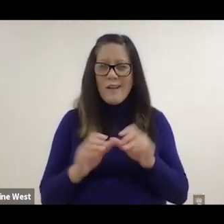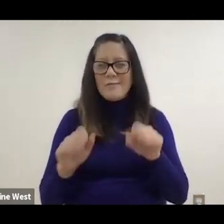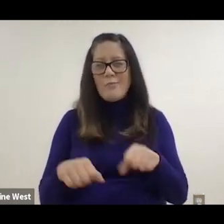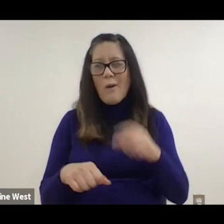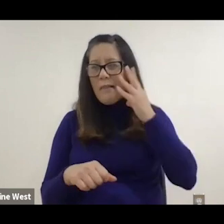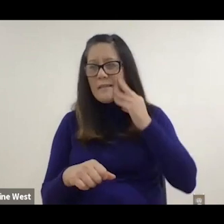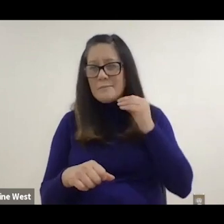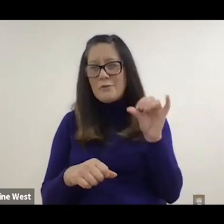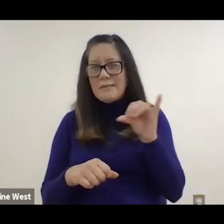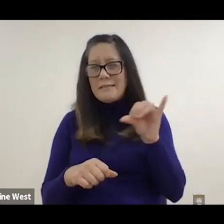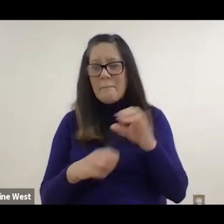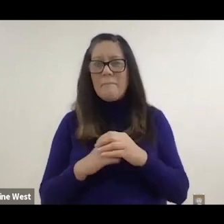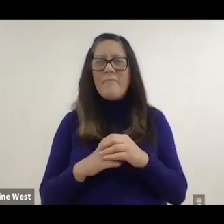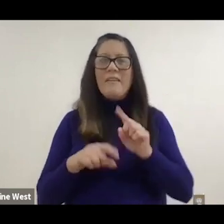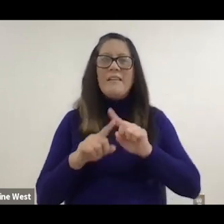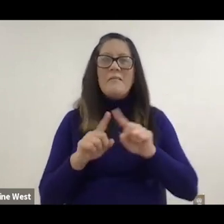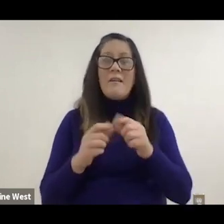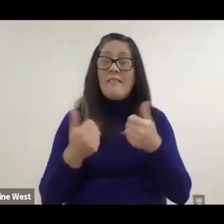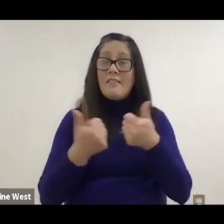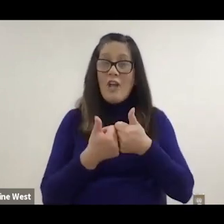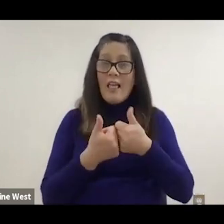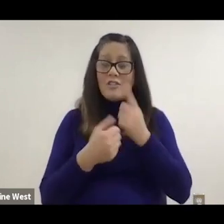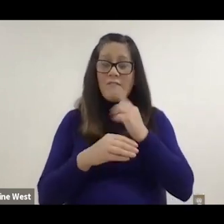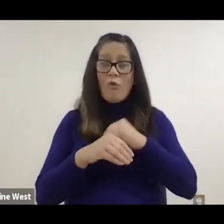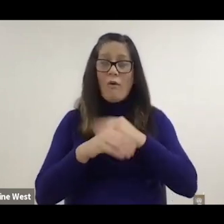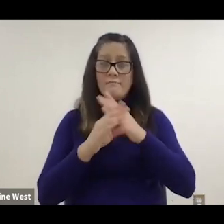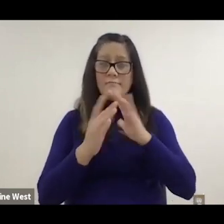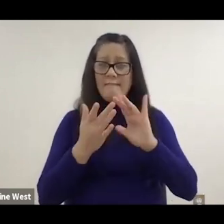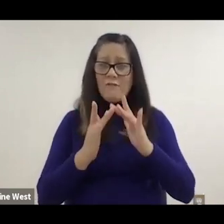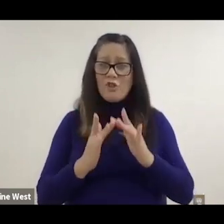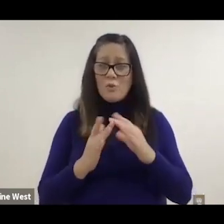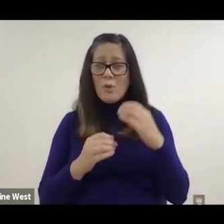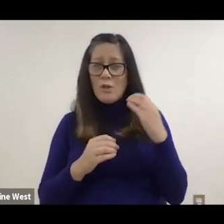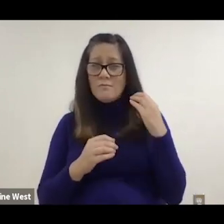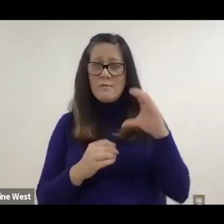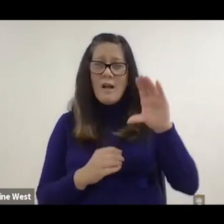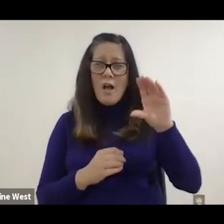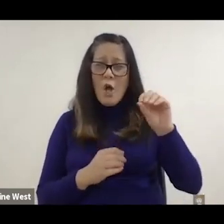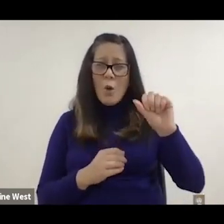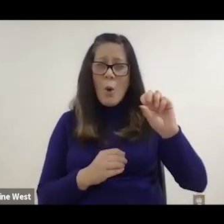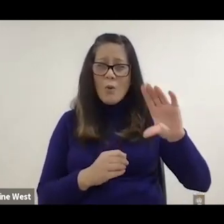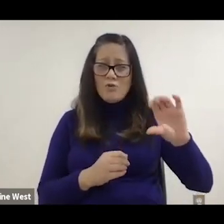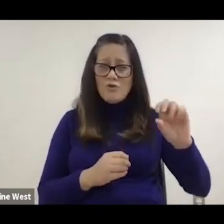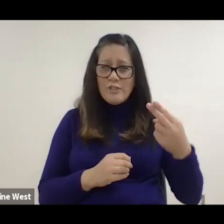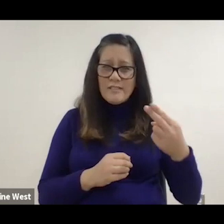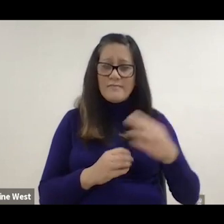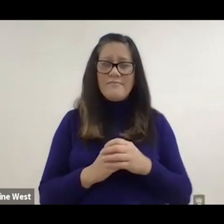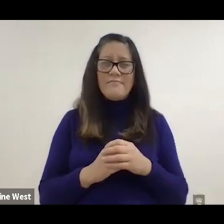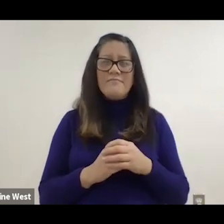but there's a challenge to virtual coaching that people. still it's hard to break old habits